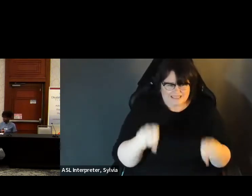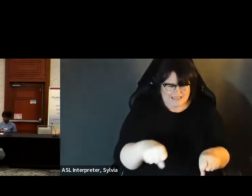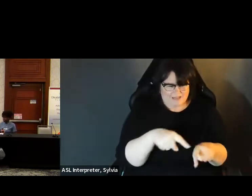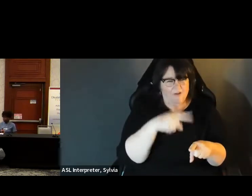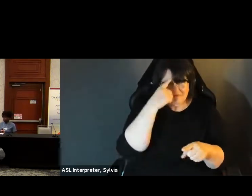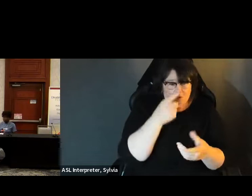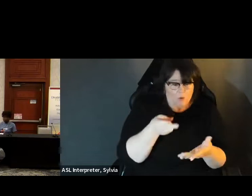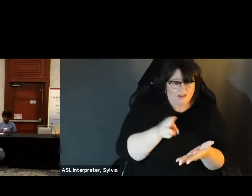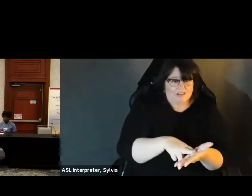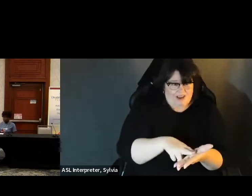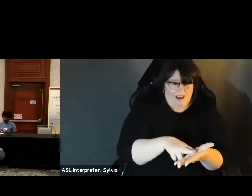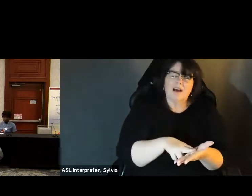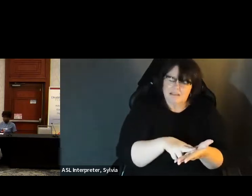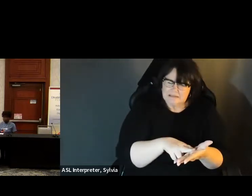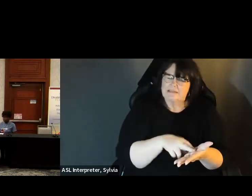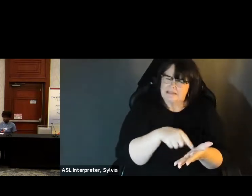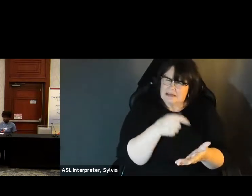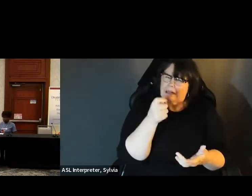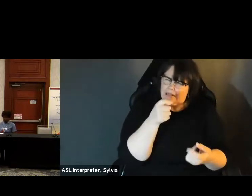I know our supervisor has indicated in her direction.